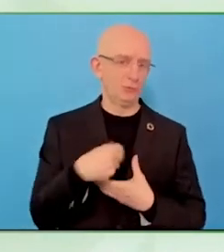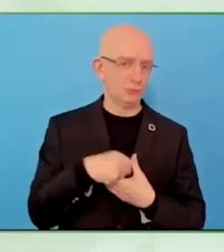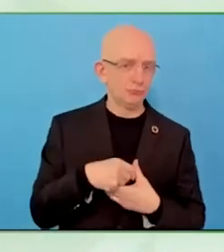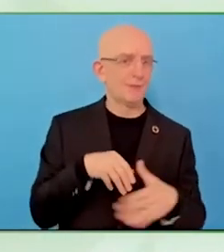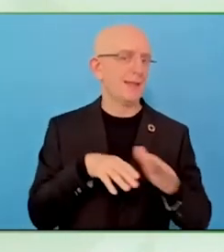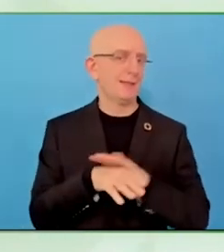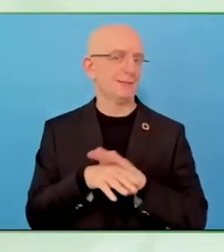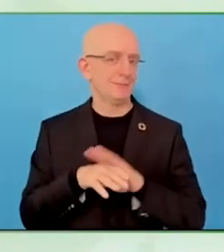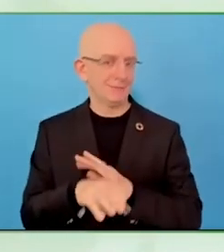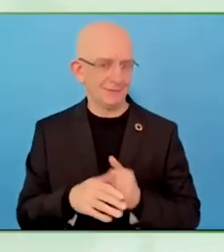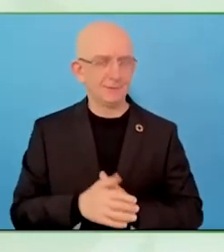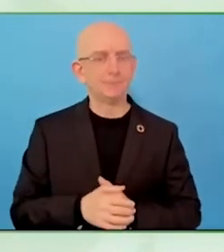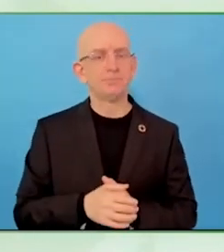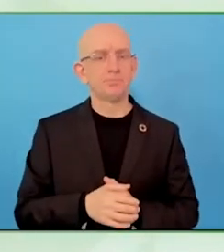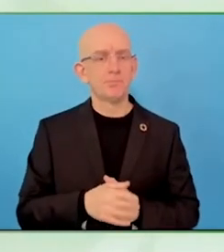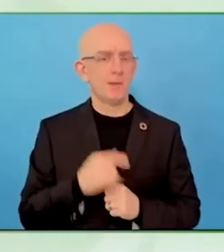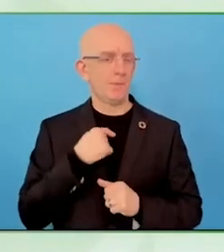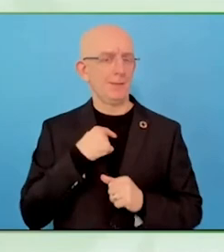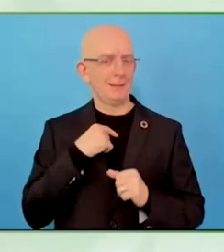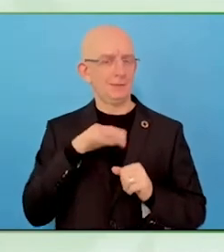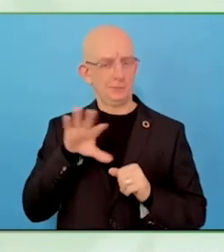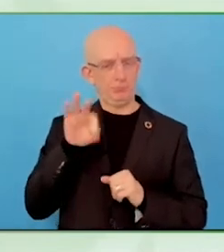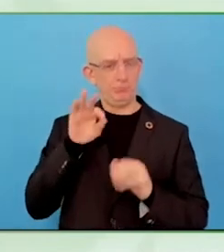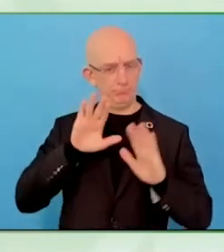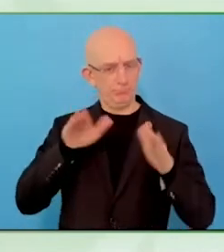will say, are you sure what you are doing?